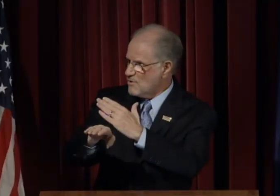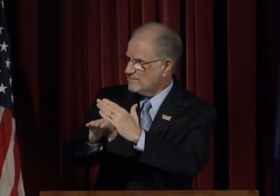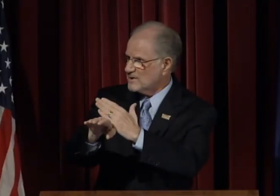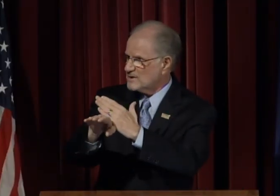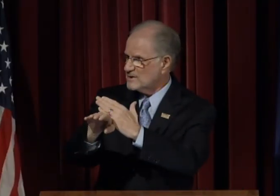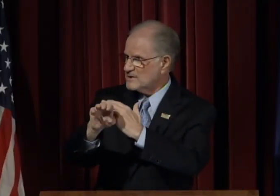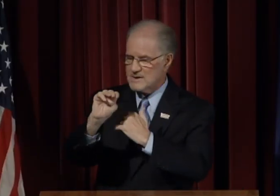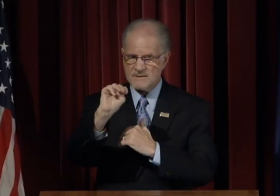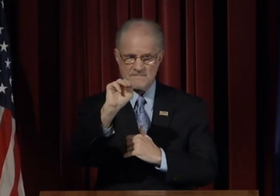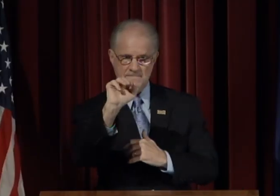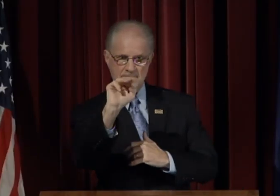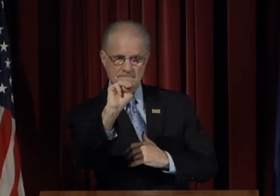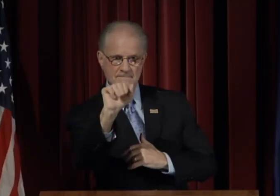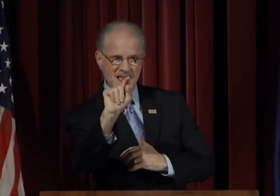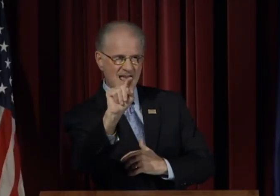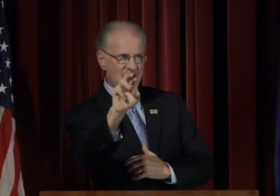Enrollment matters.